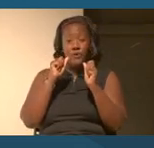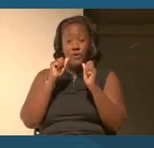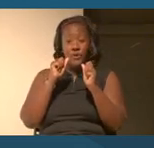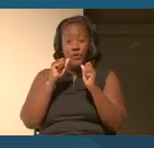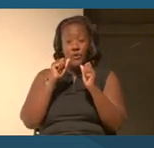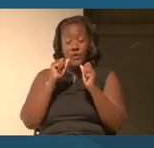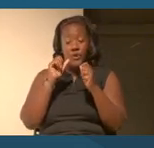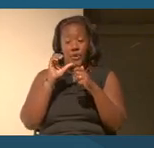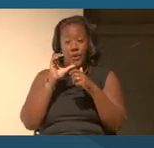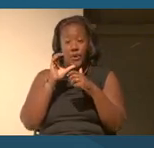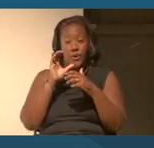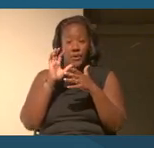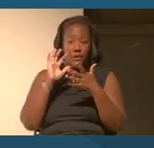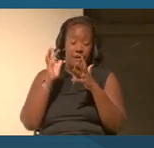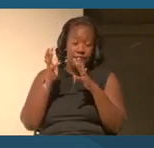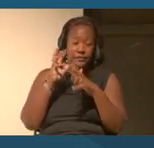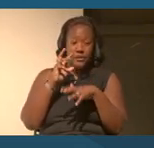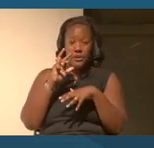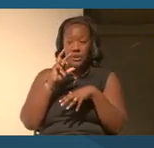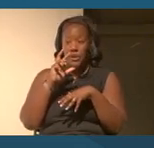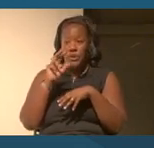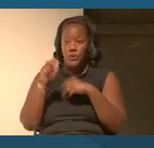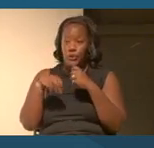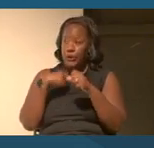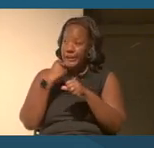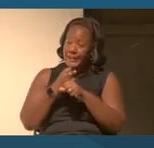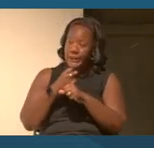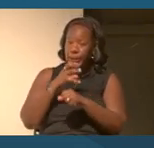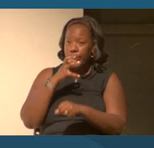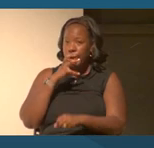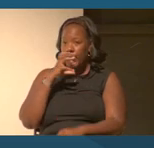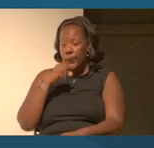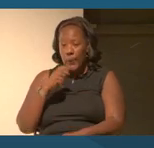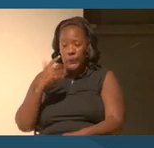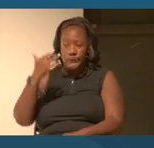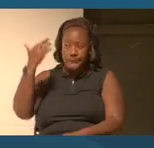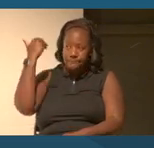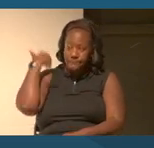20, 30 years old, one that raised the power of an illusion.